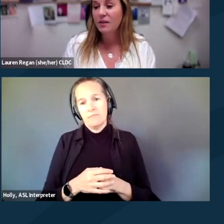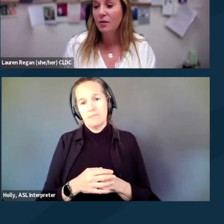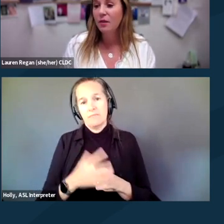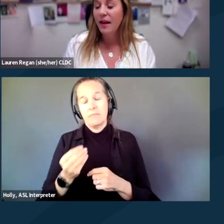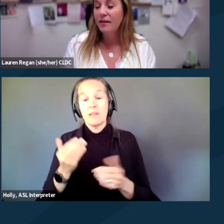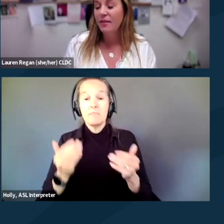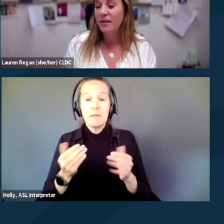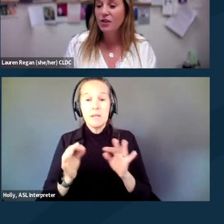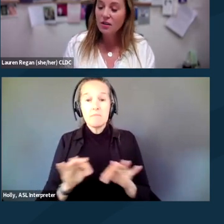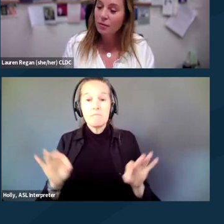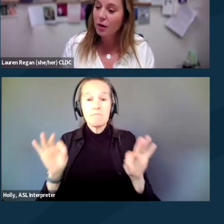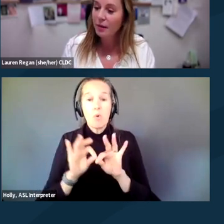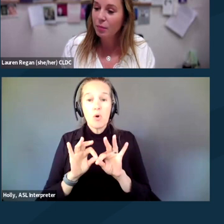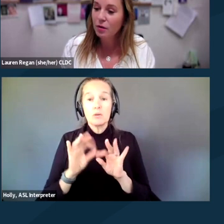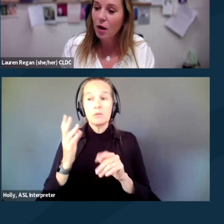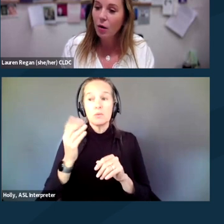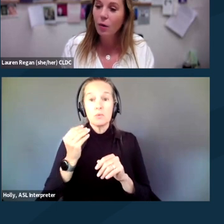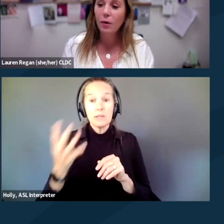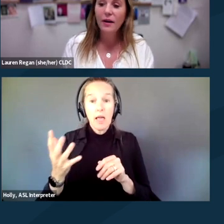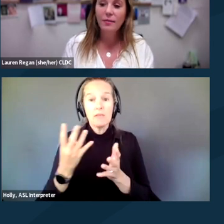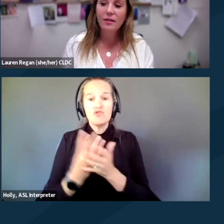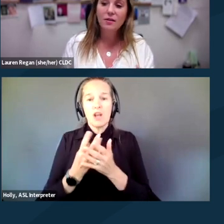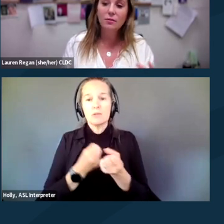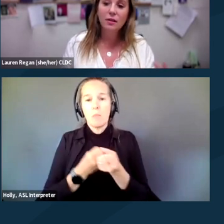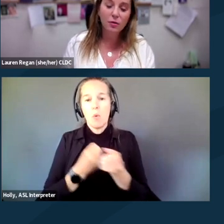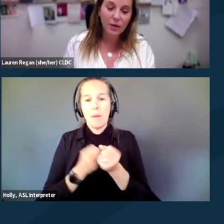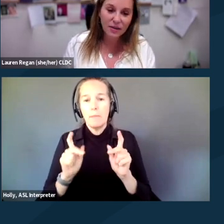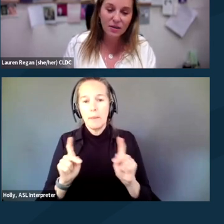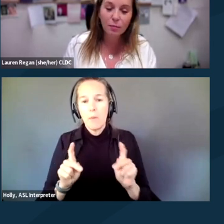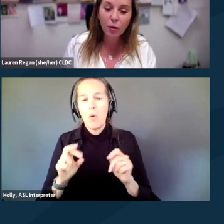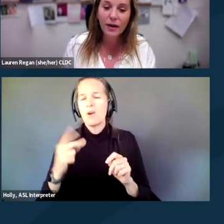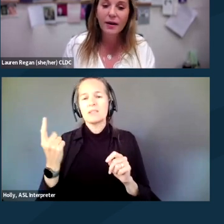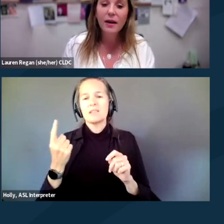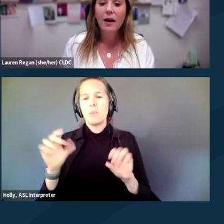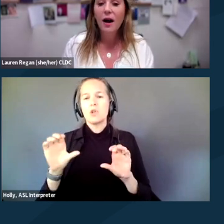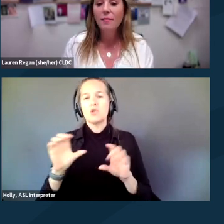to let the jail support people know or anybody that's doing arrest support